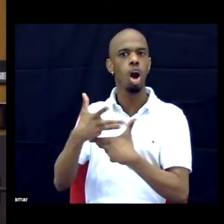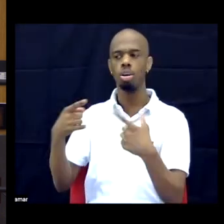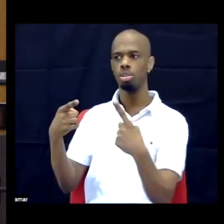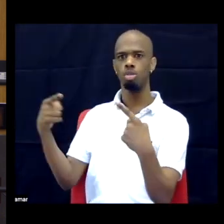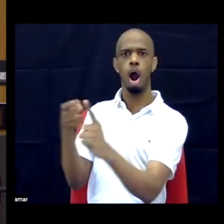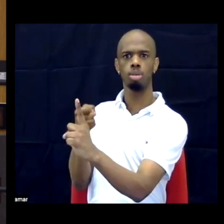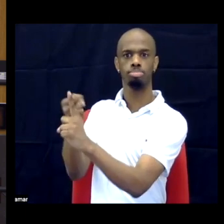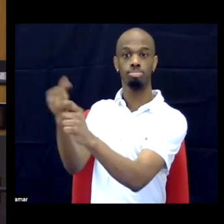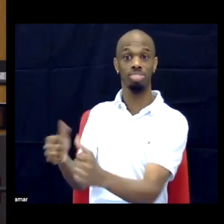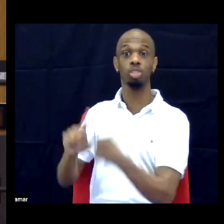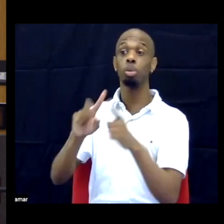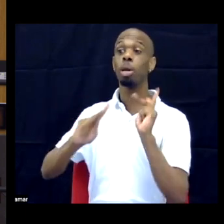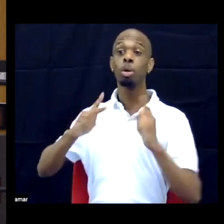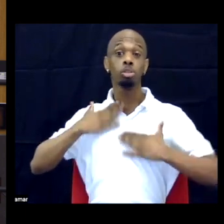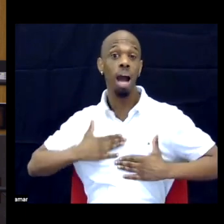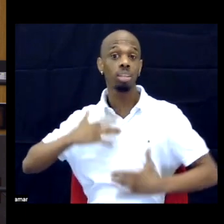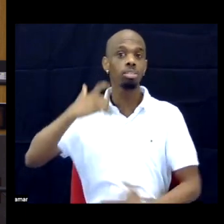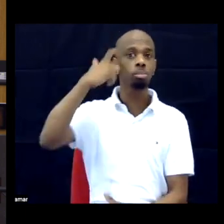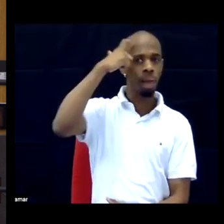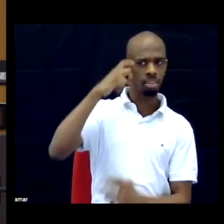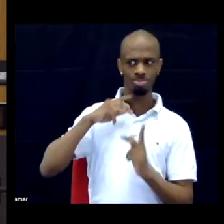there's this direct physical violence that has happened for folks.